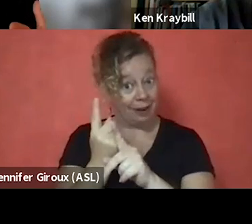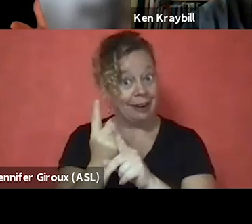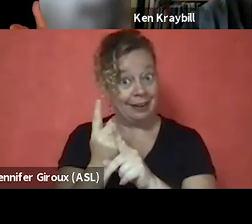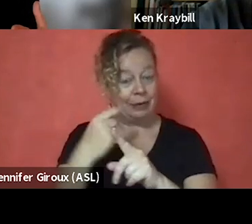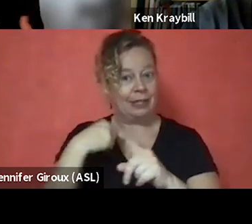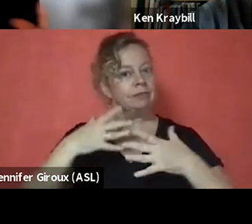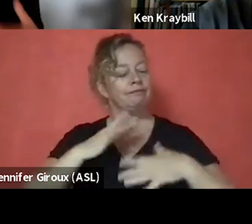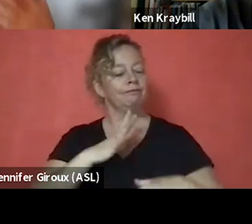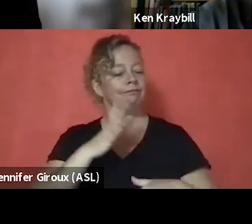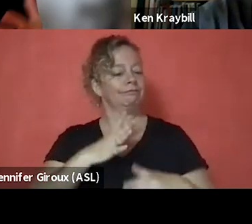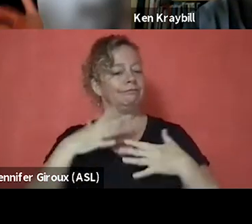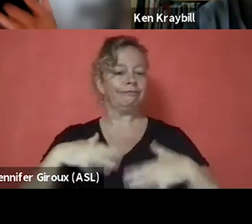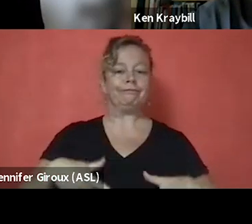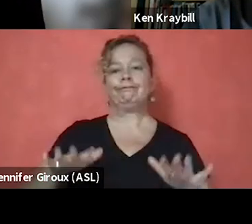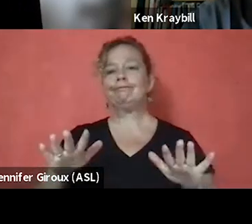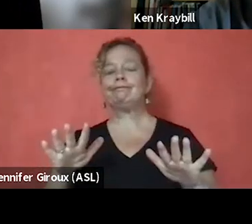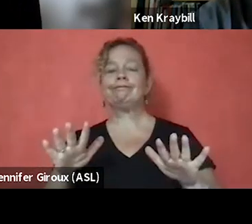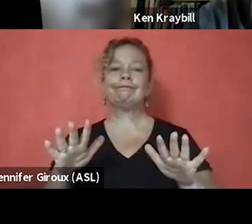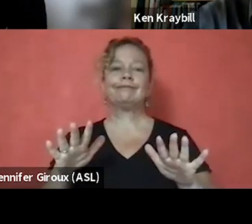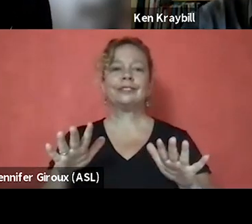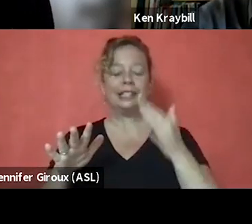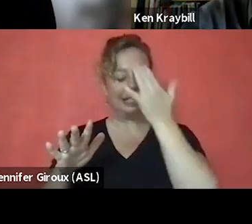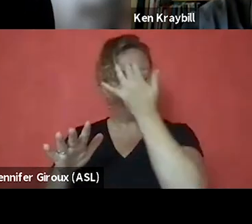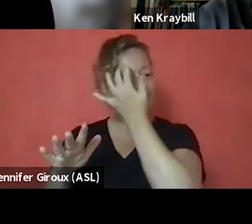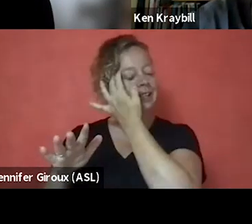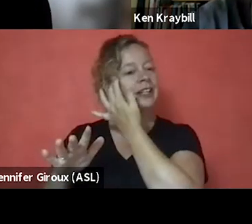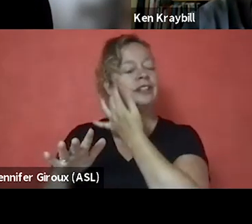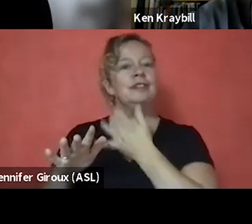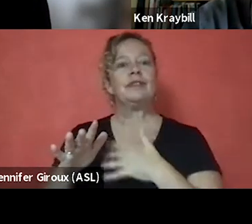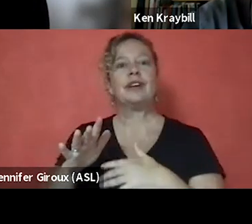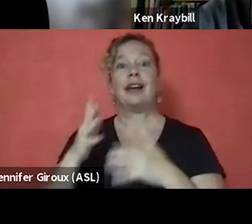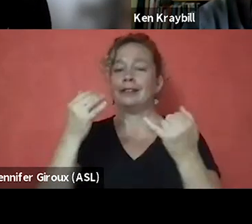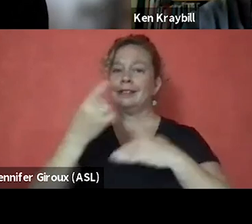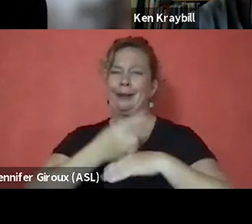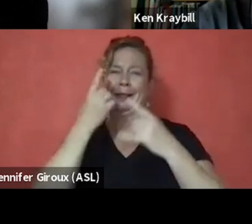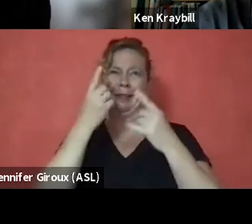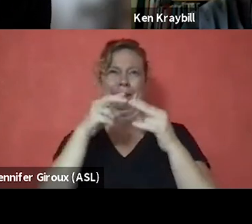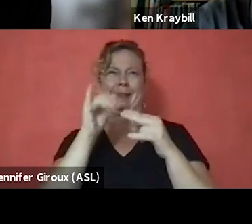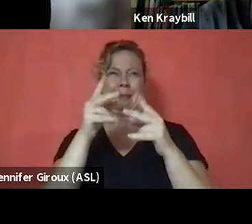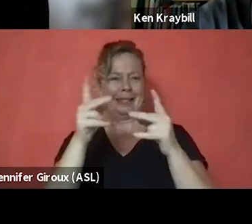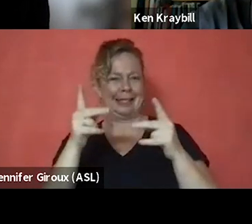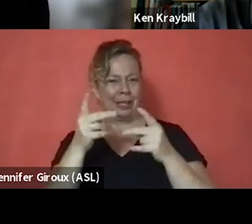I mean, I dressed to the nines, which today when I think about the position I was trying to get,